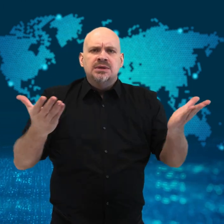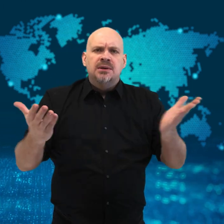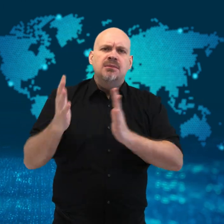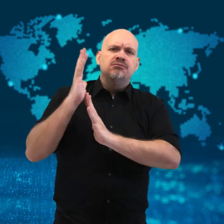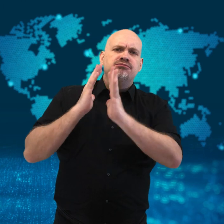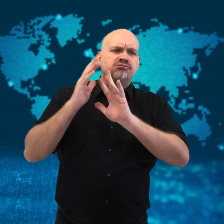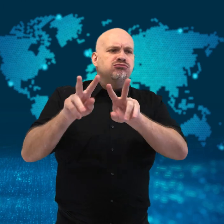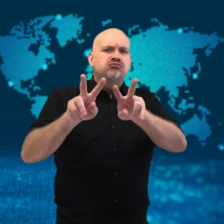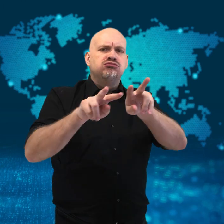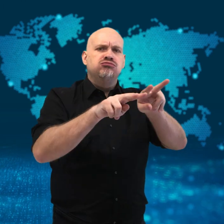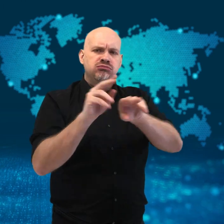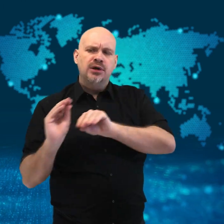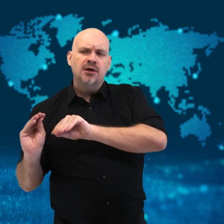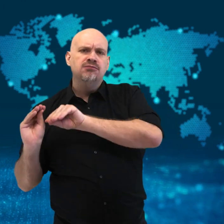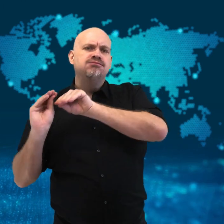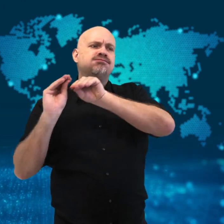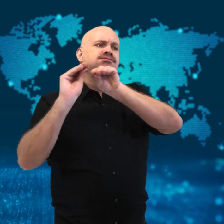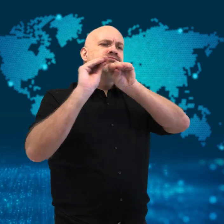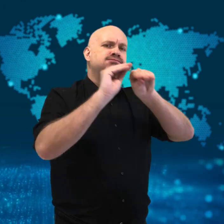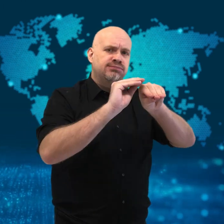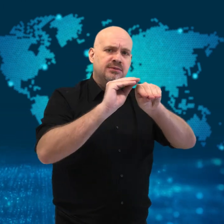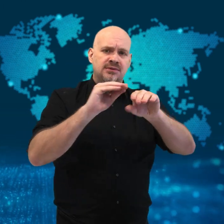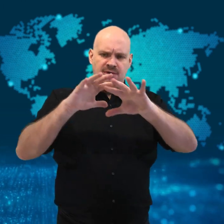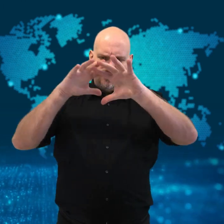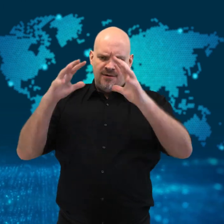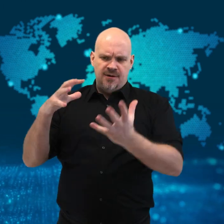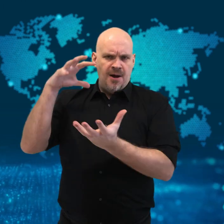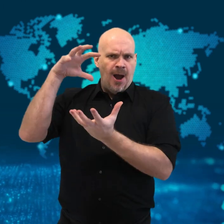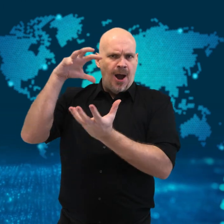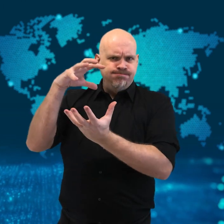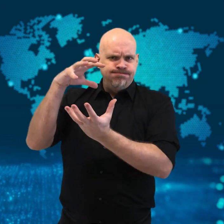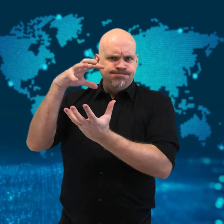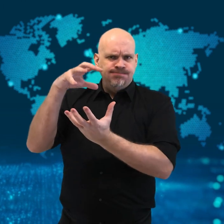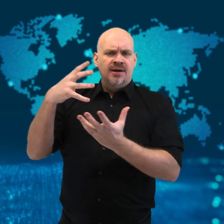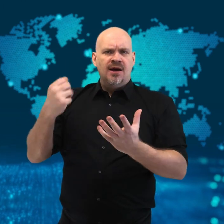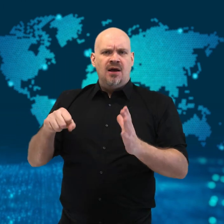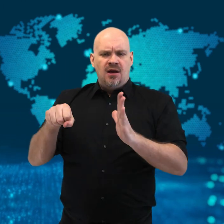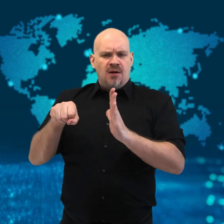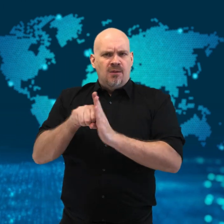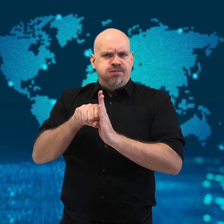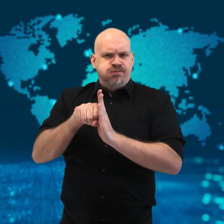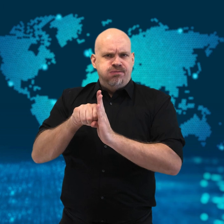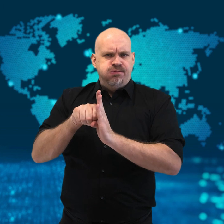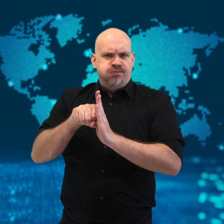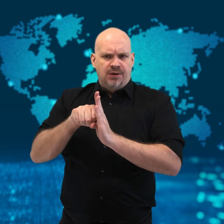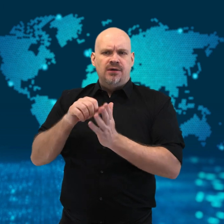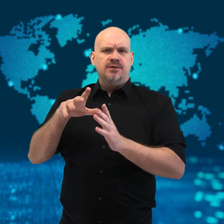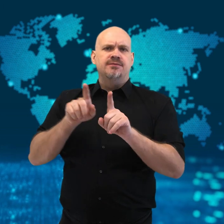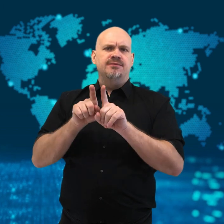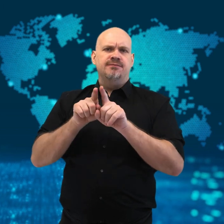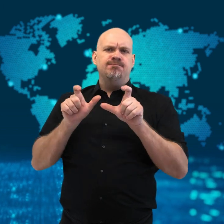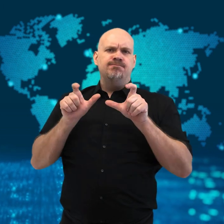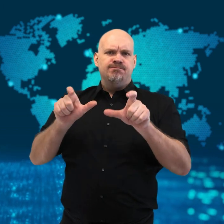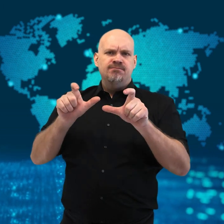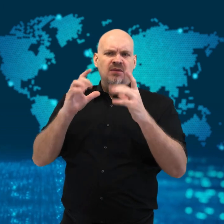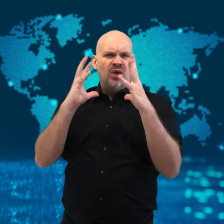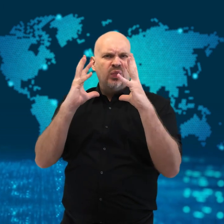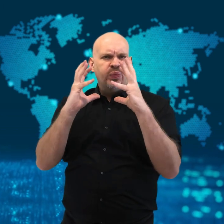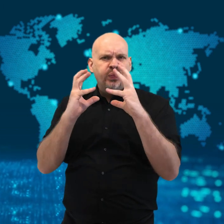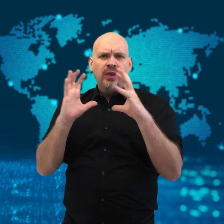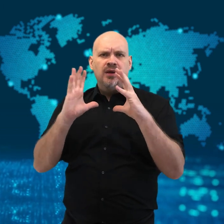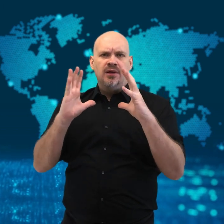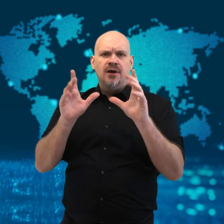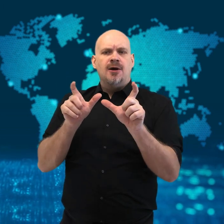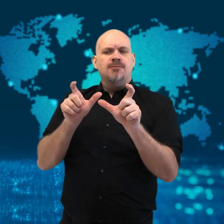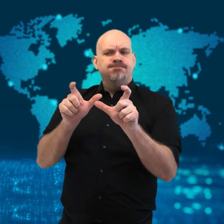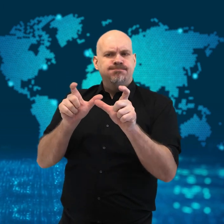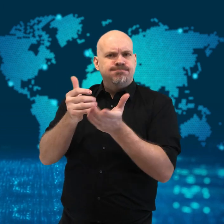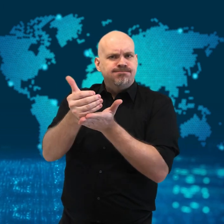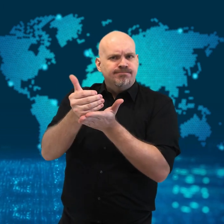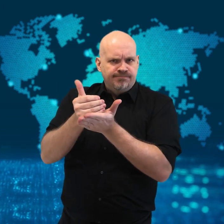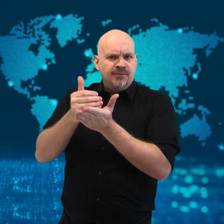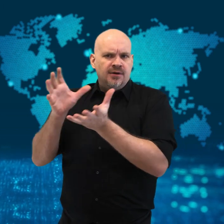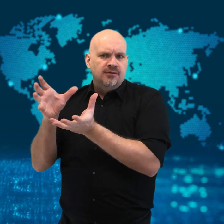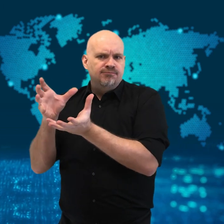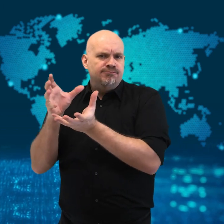special capsules that were filled with nitrogen to protect them.